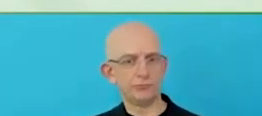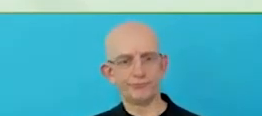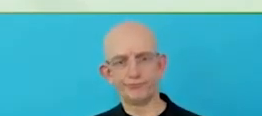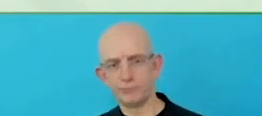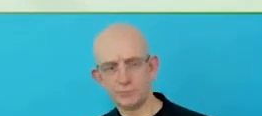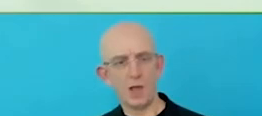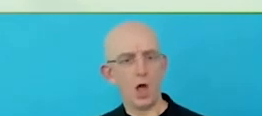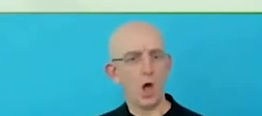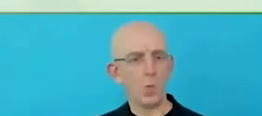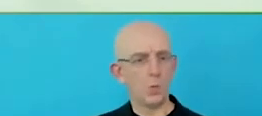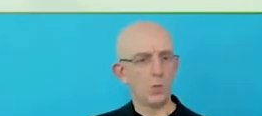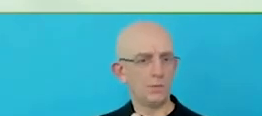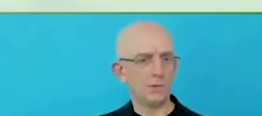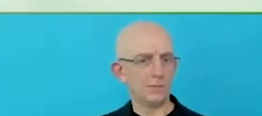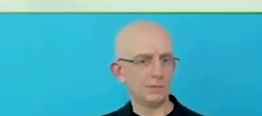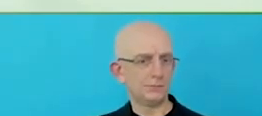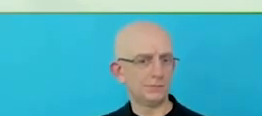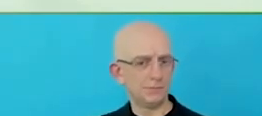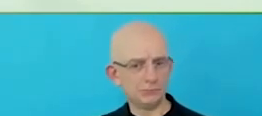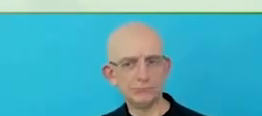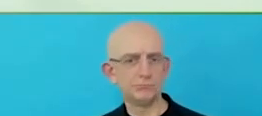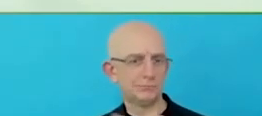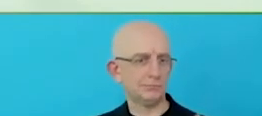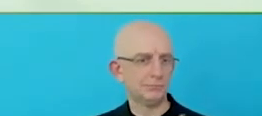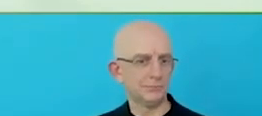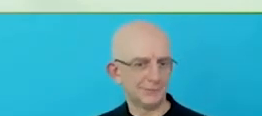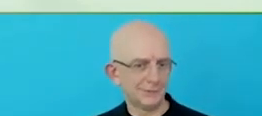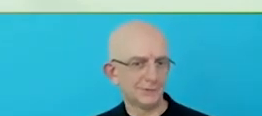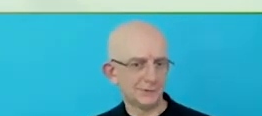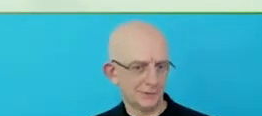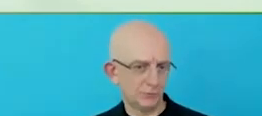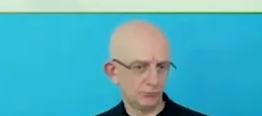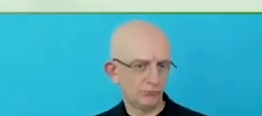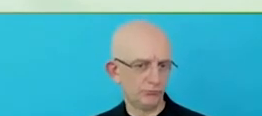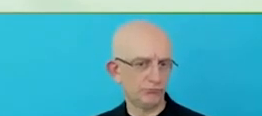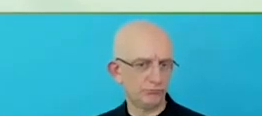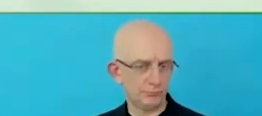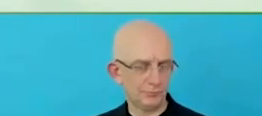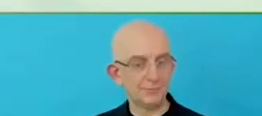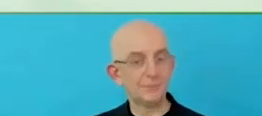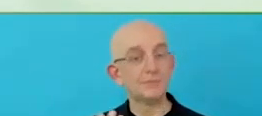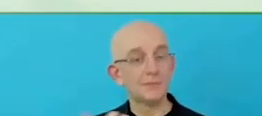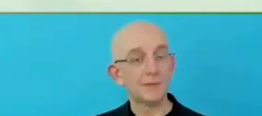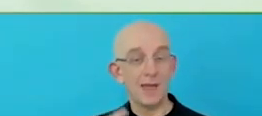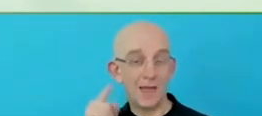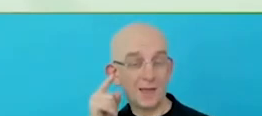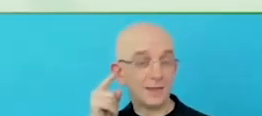resource that could be localised in markets about a little less,